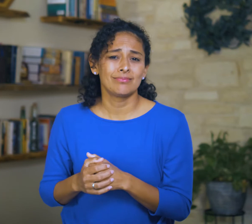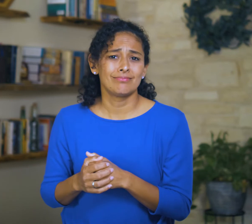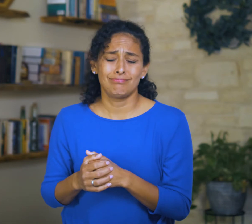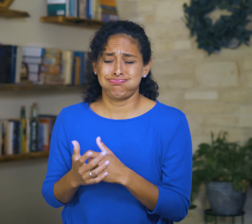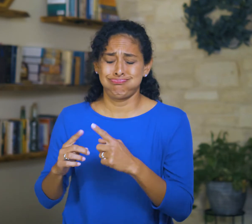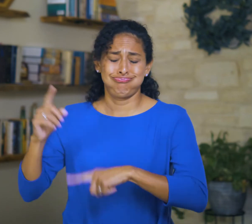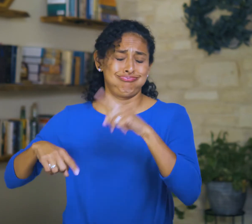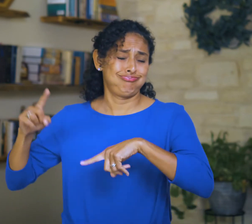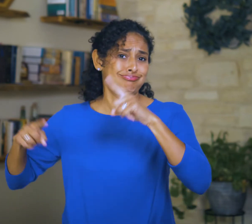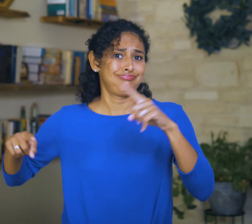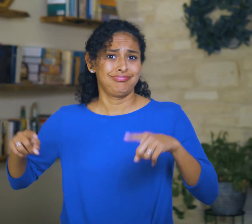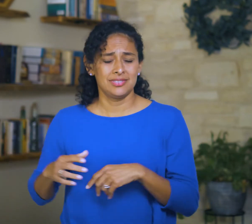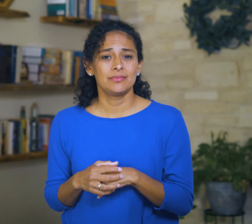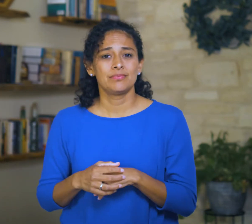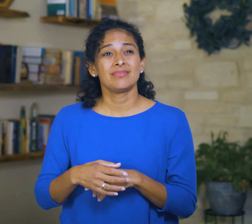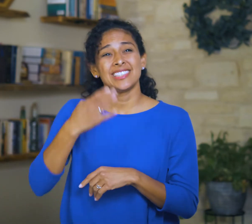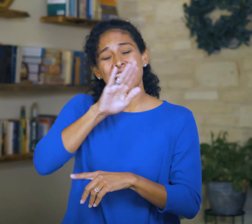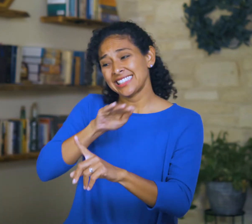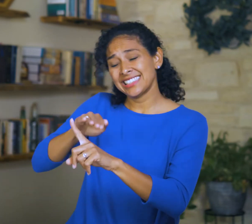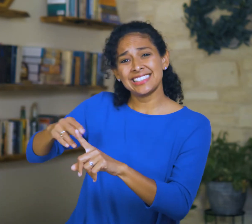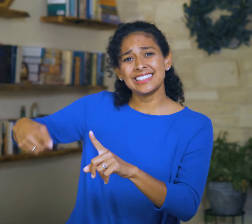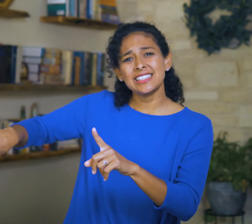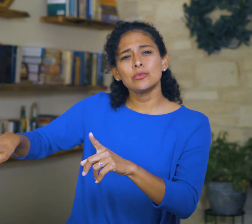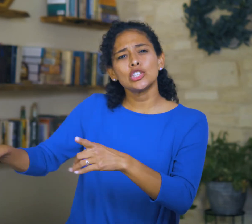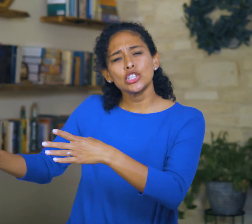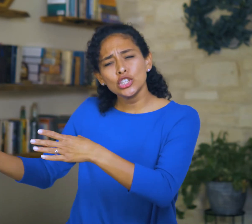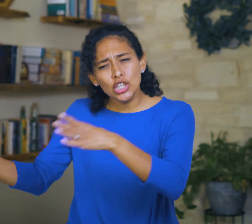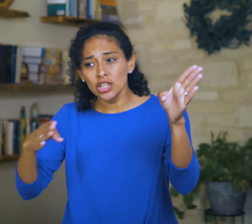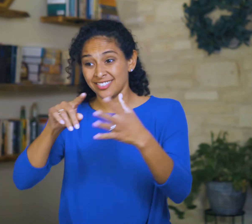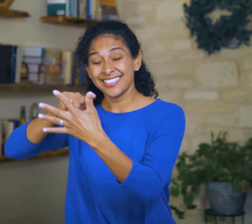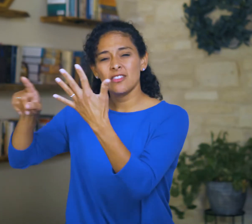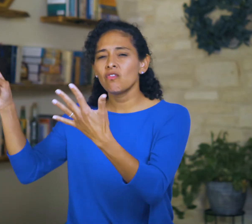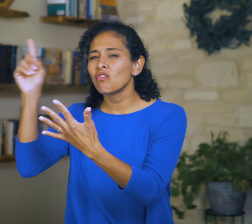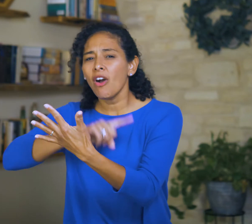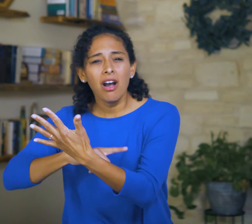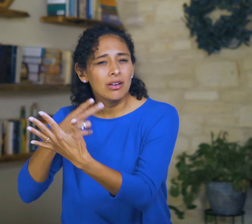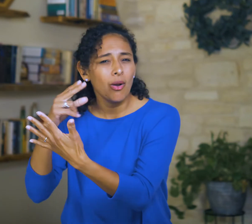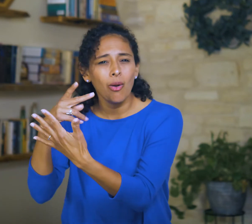God calls them to turn from their false hopes